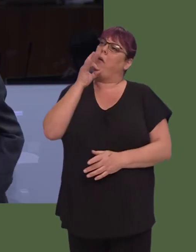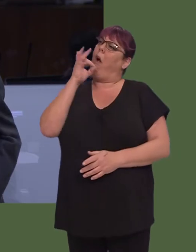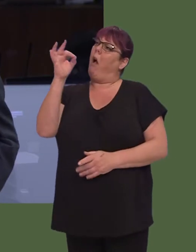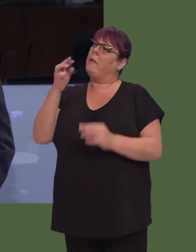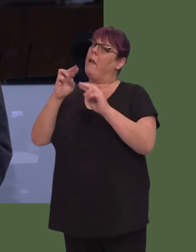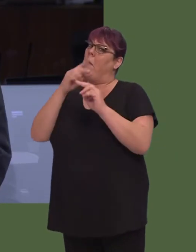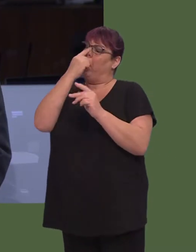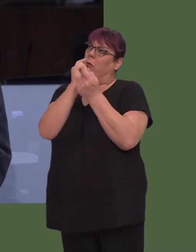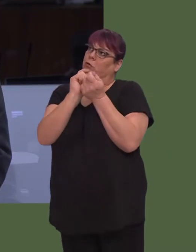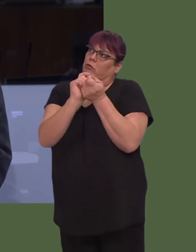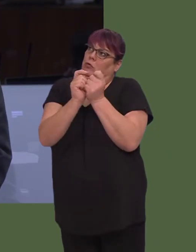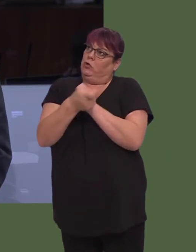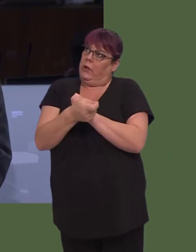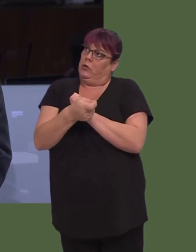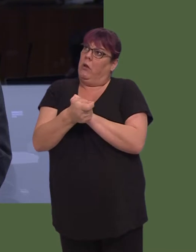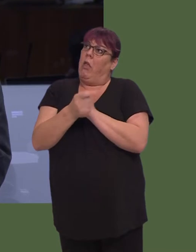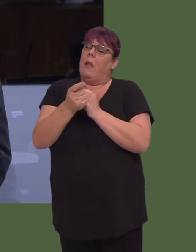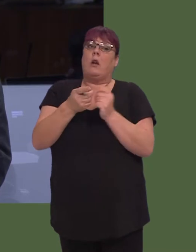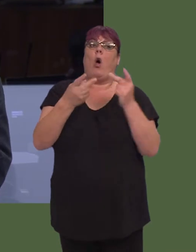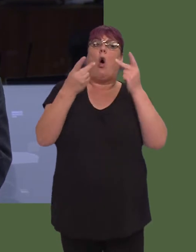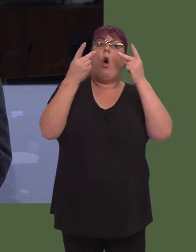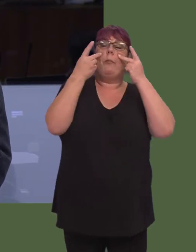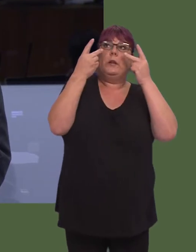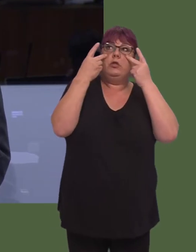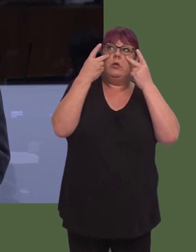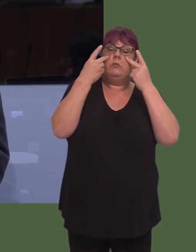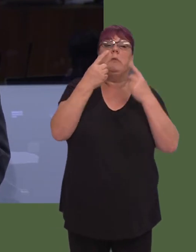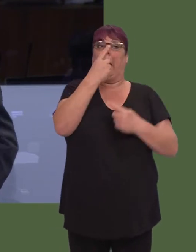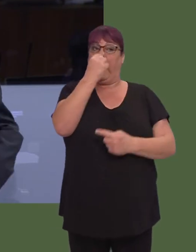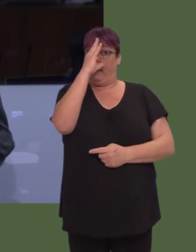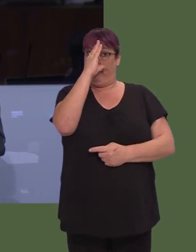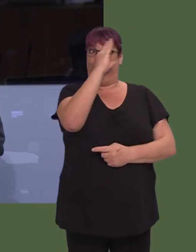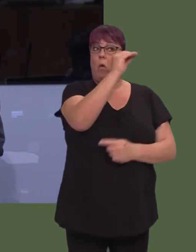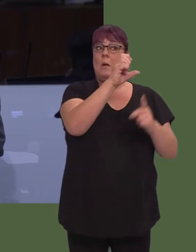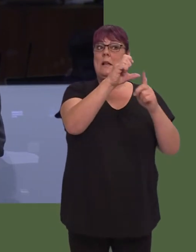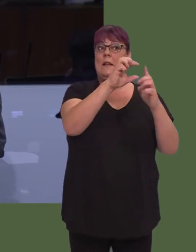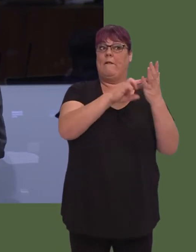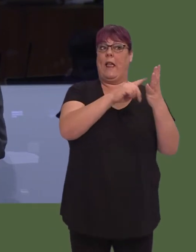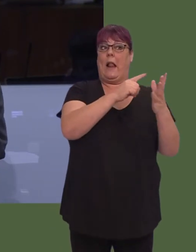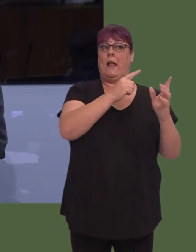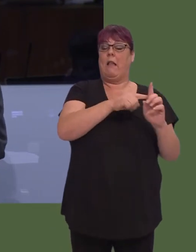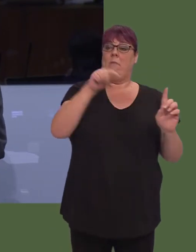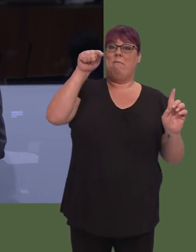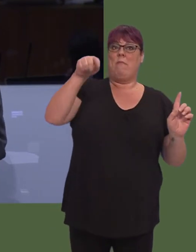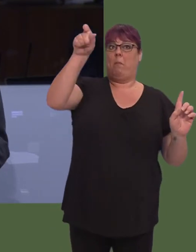for opticians in Wales to advise the DVLA when a driver's eyesight has deteriorated